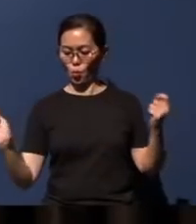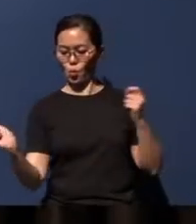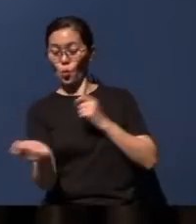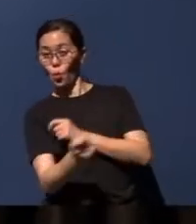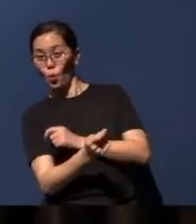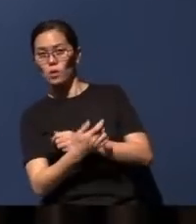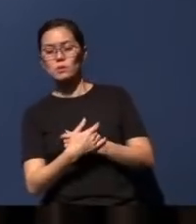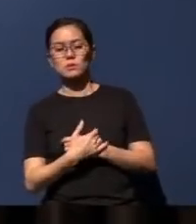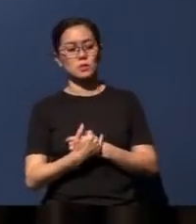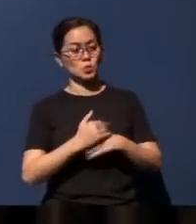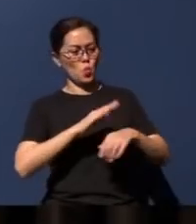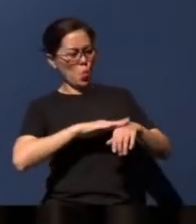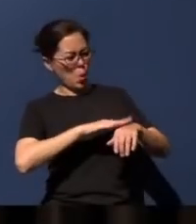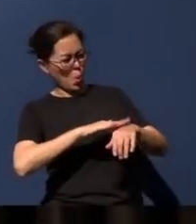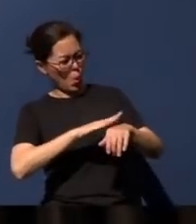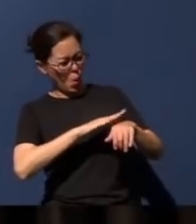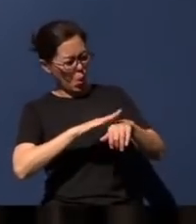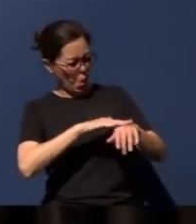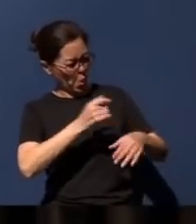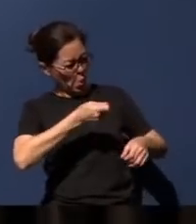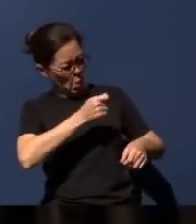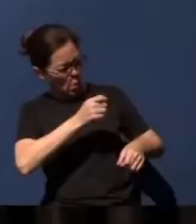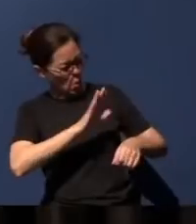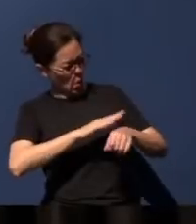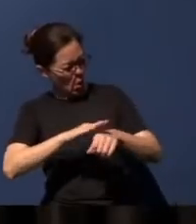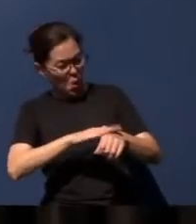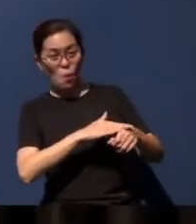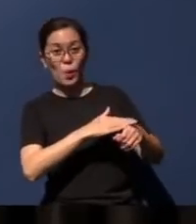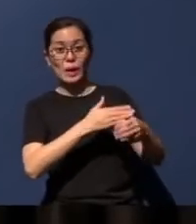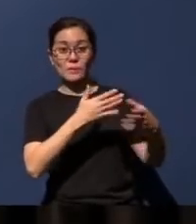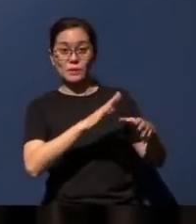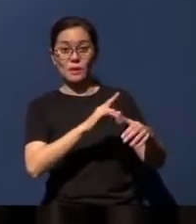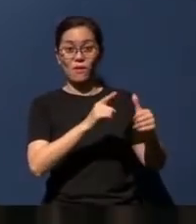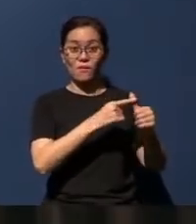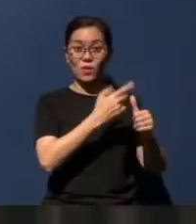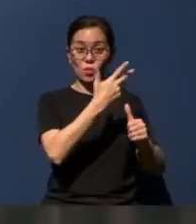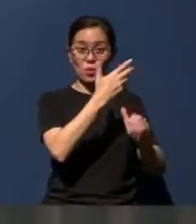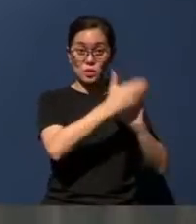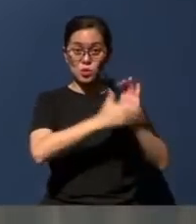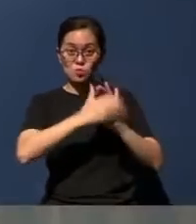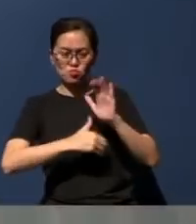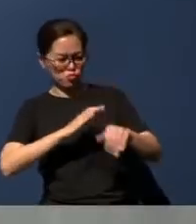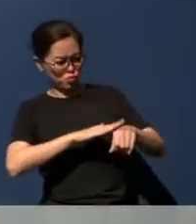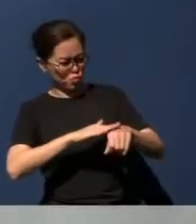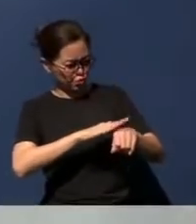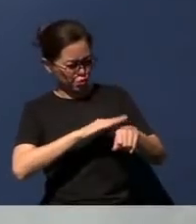his warnings of judgment, judgment, judgment in the first three chapters, Micah now turns